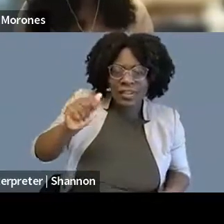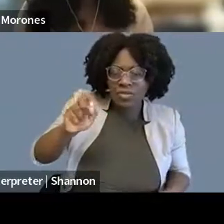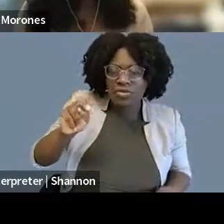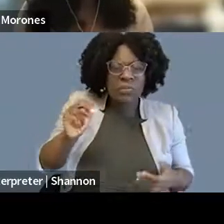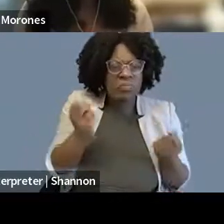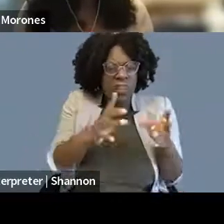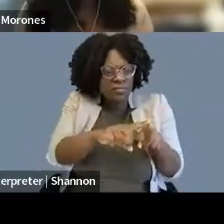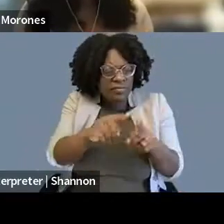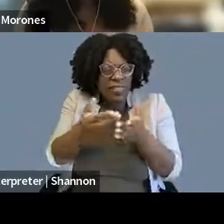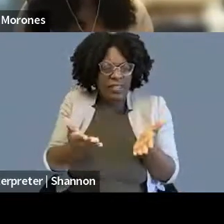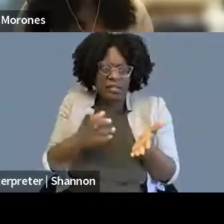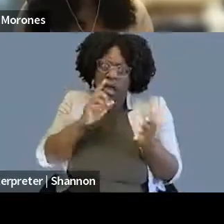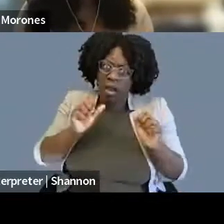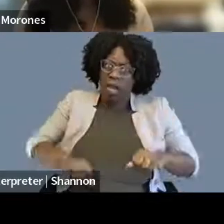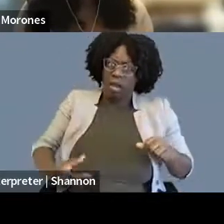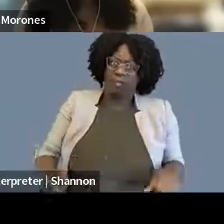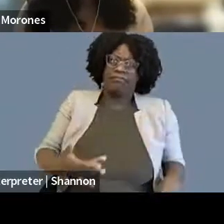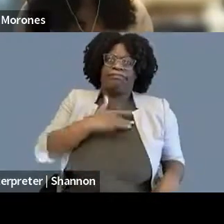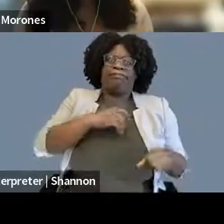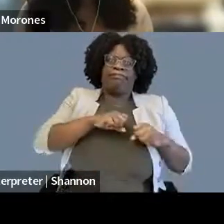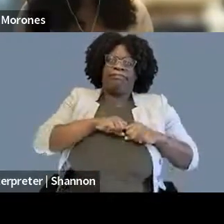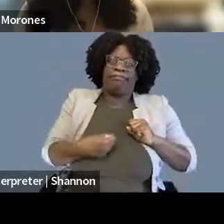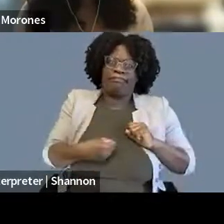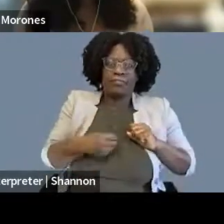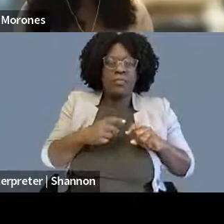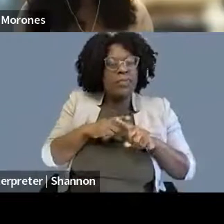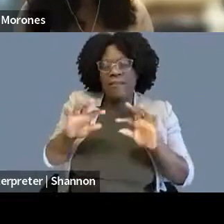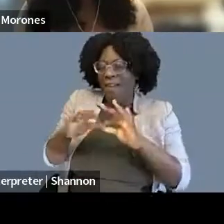I also knew pretty immediately that I did not want to do transactional law.